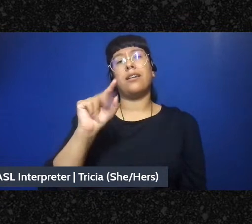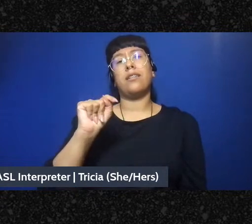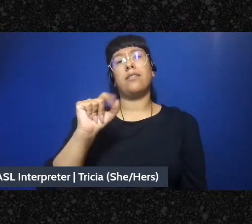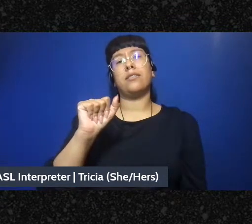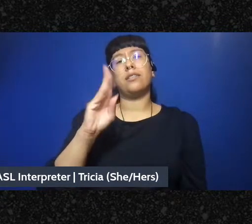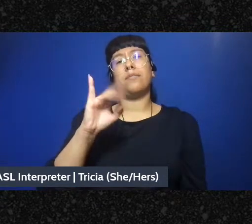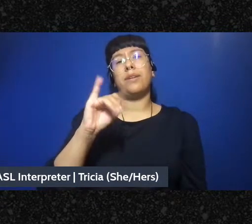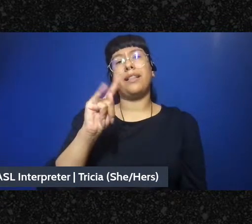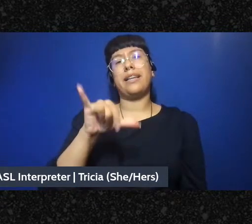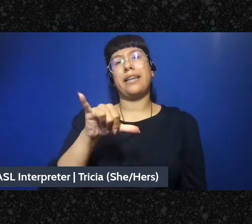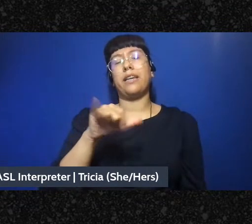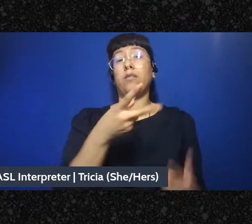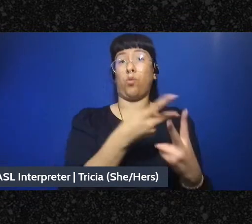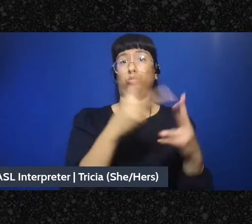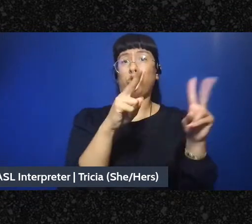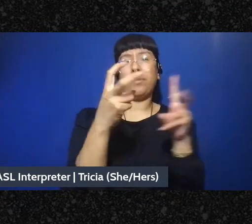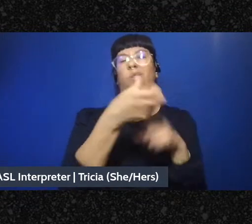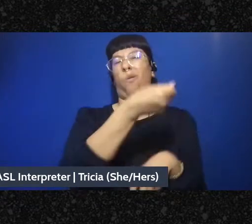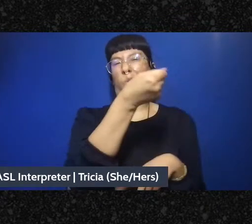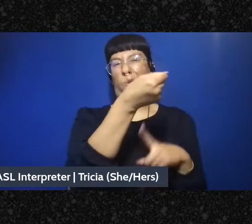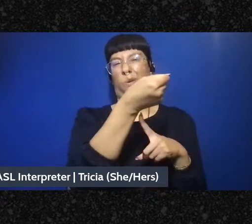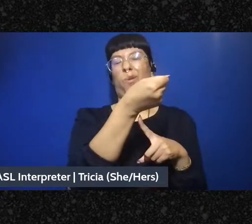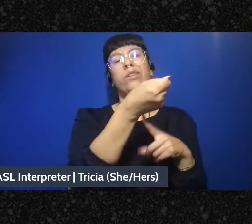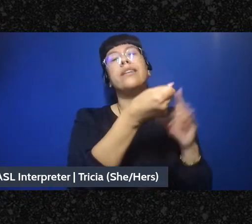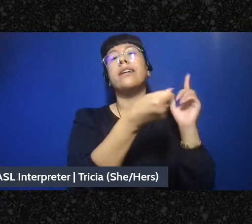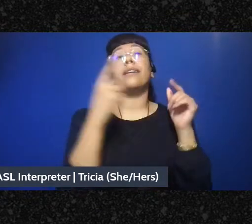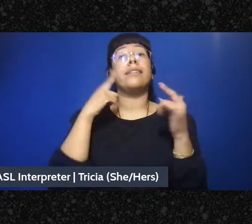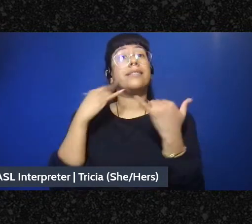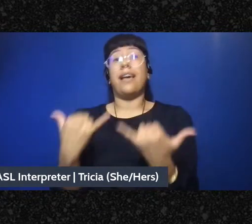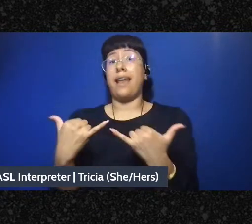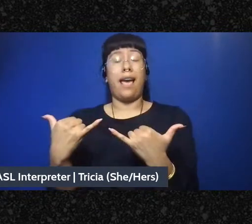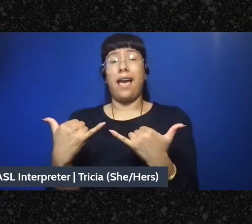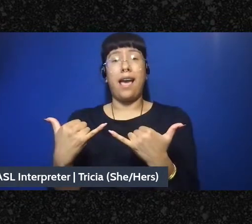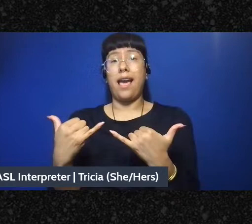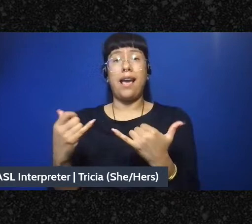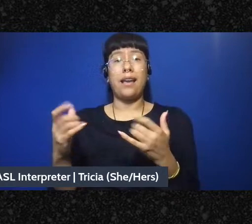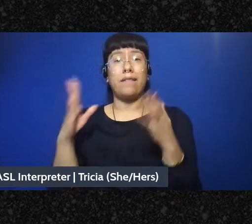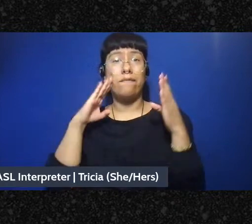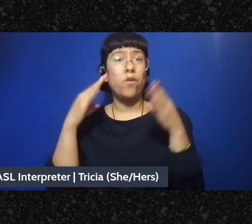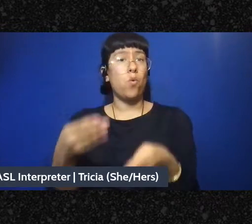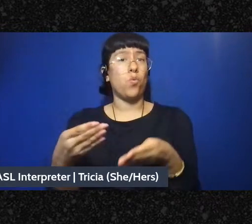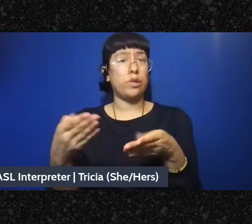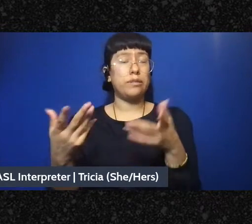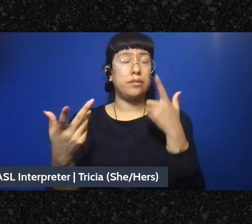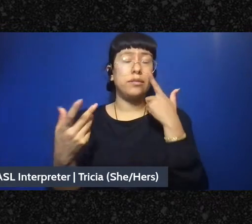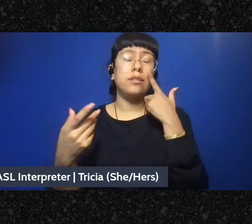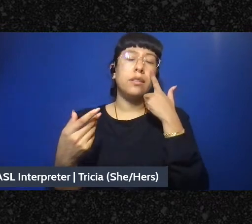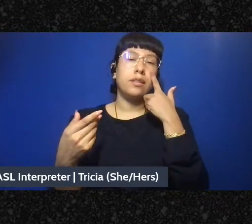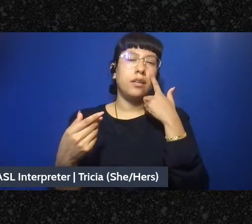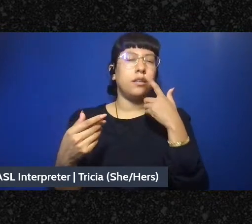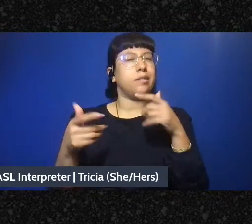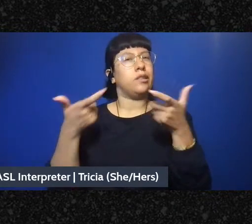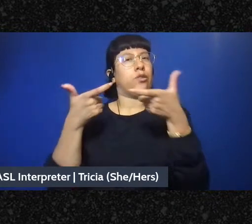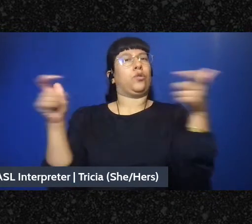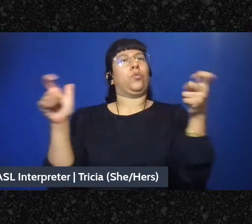a future workshop and focus today, um, entirely on, um, this bigger topic of decision making,